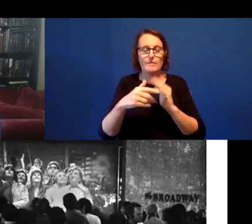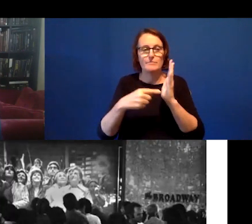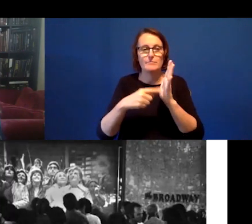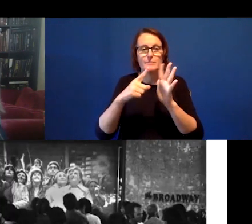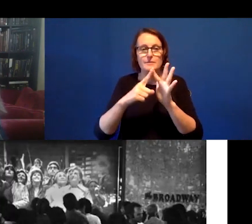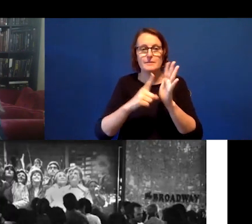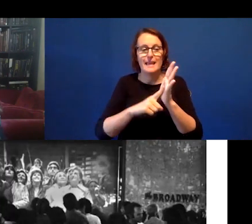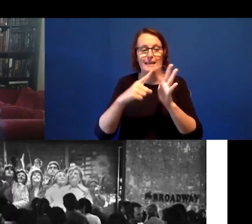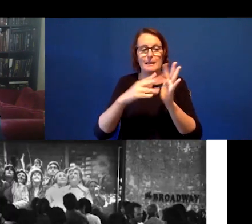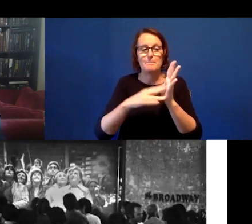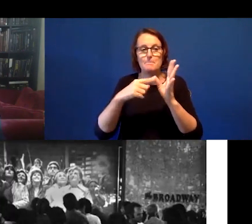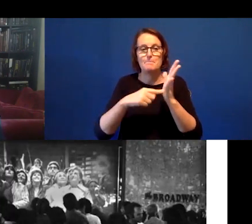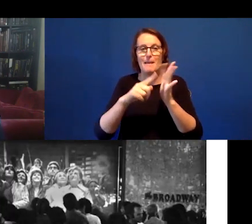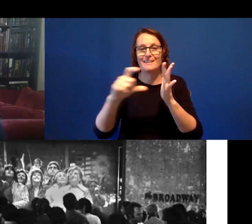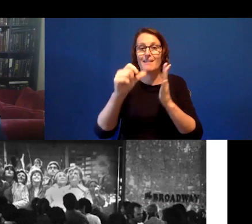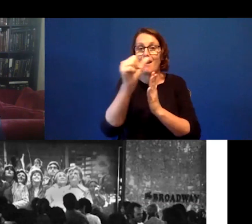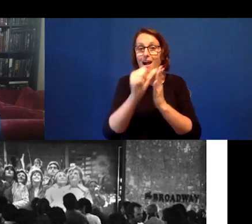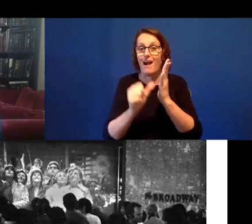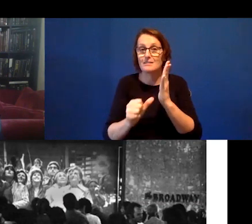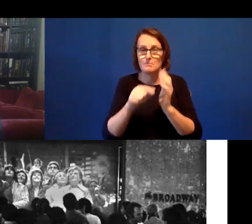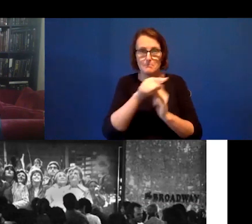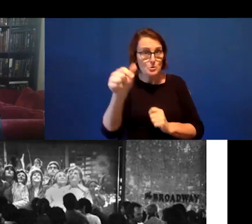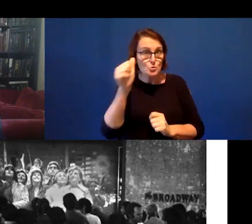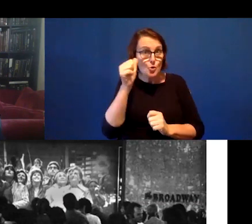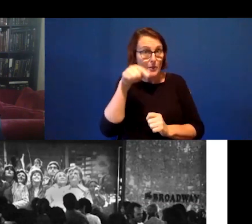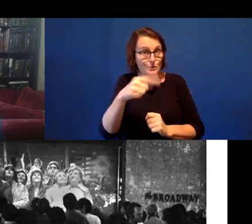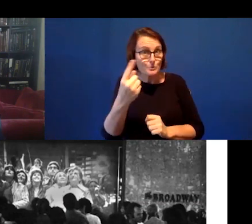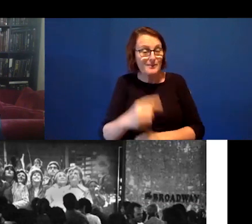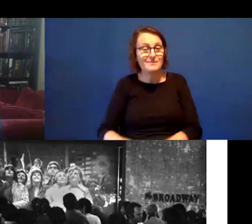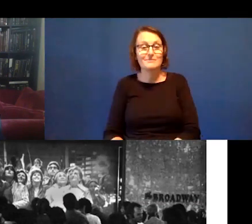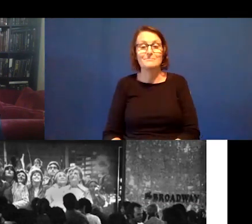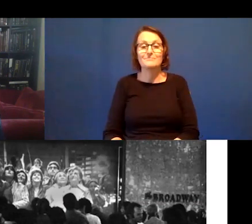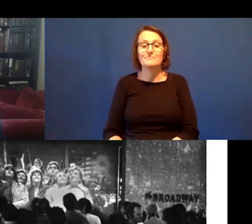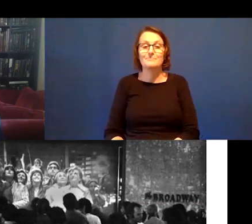Some of you would be familiar with it.